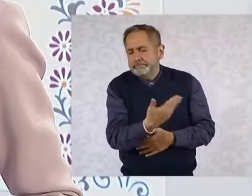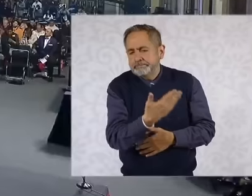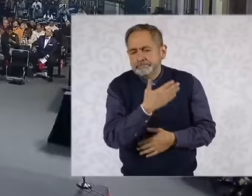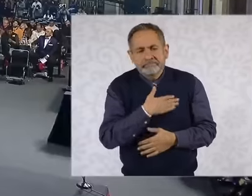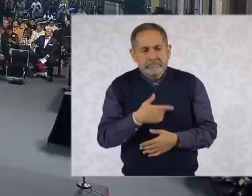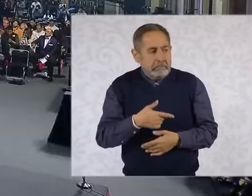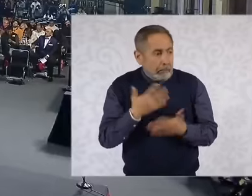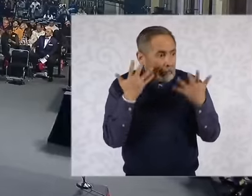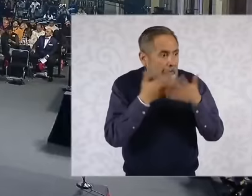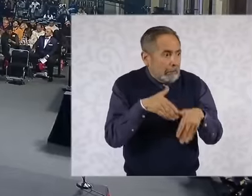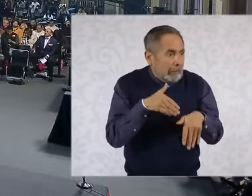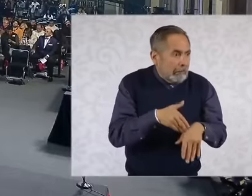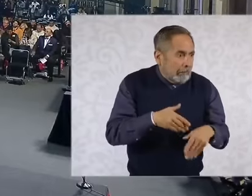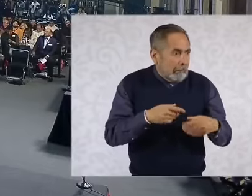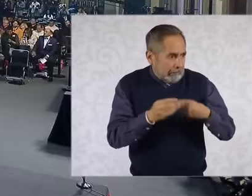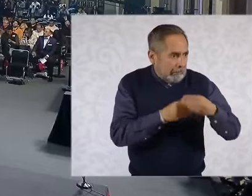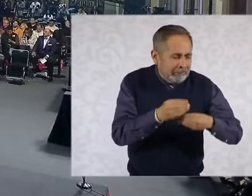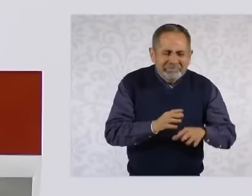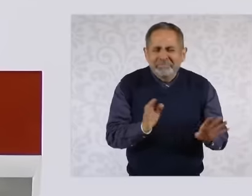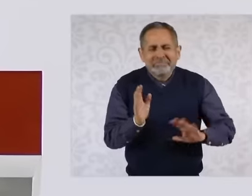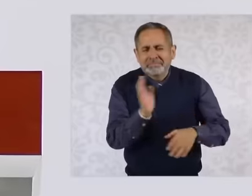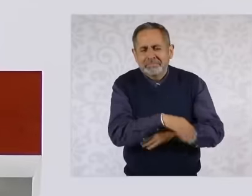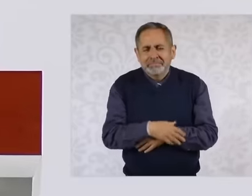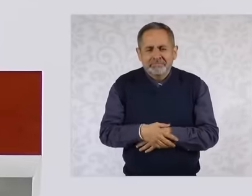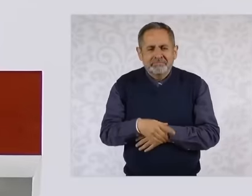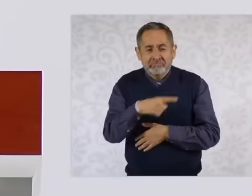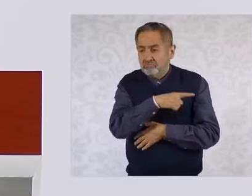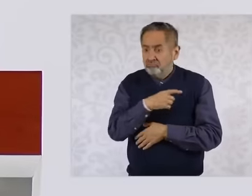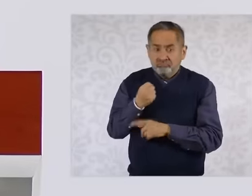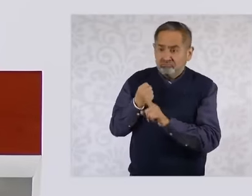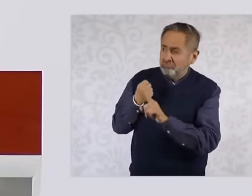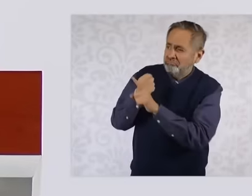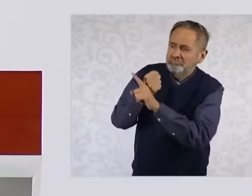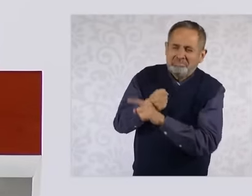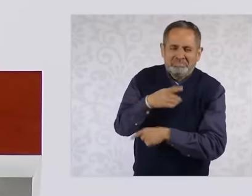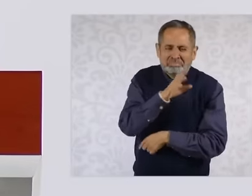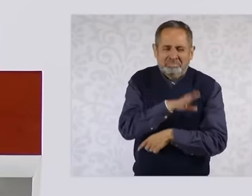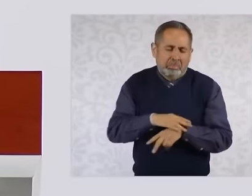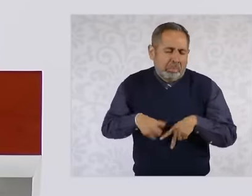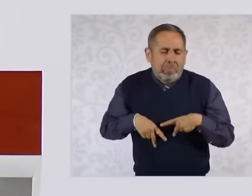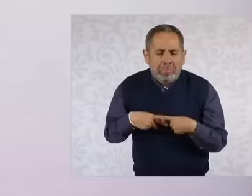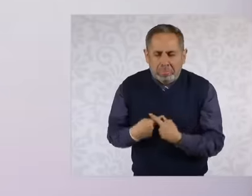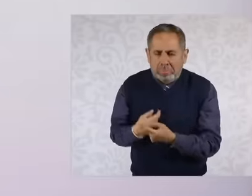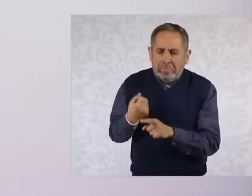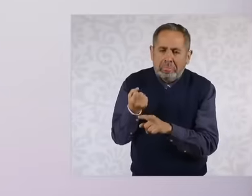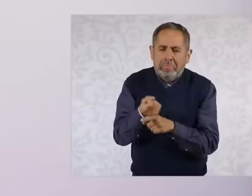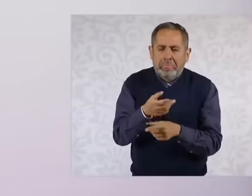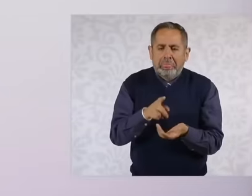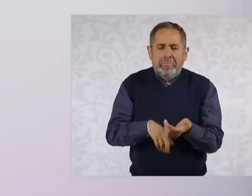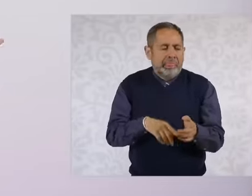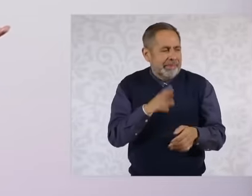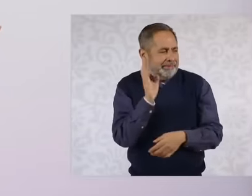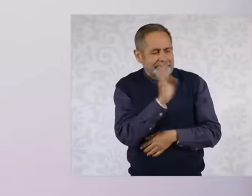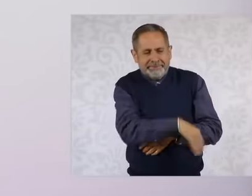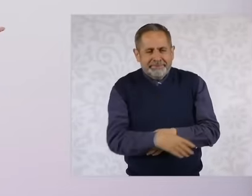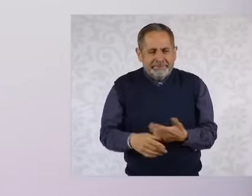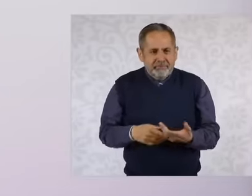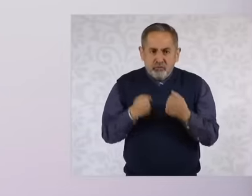, and I rather say that it is a weak coup, not a coup d'état, because the truth is, well, what? support